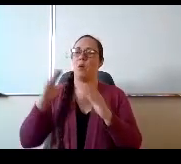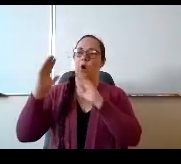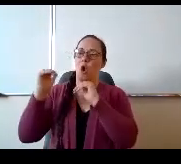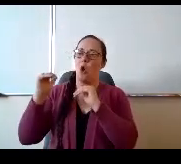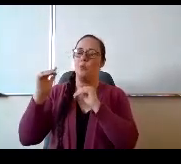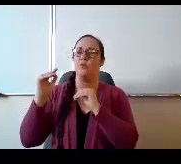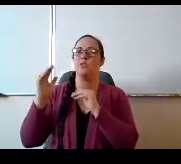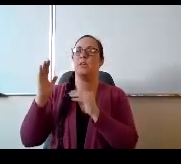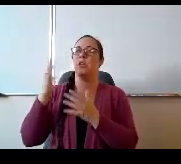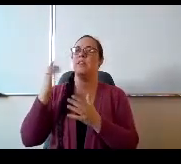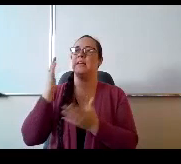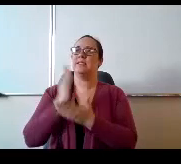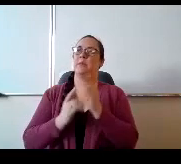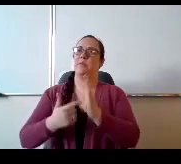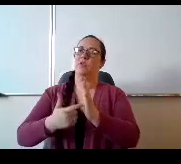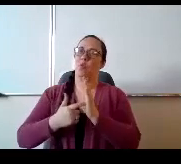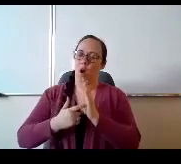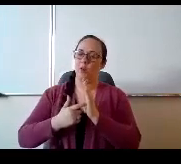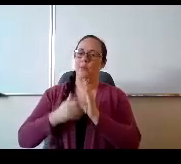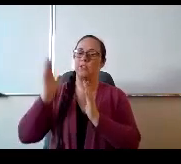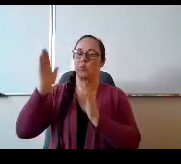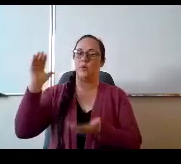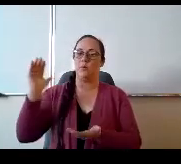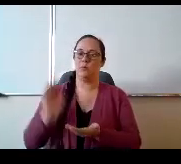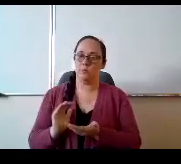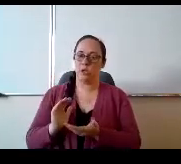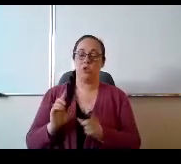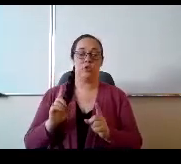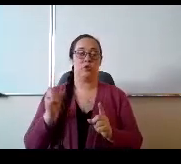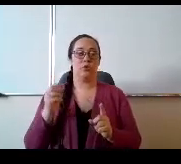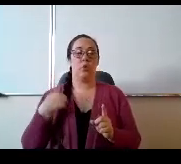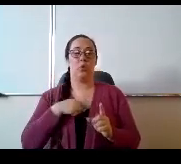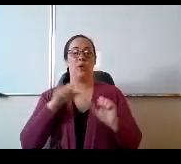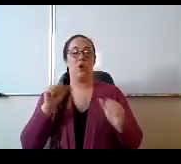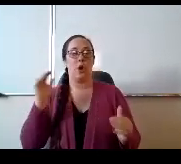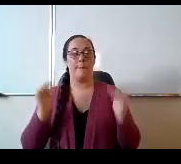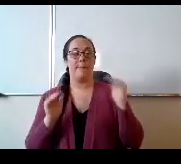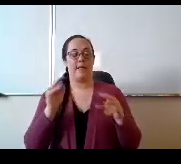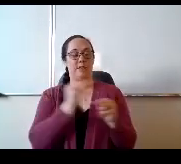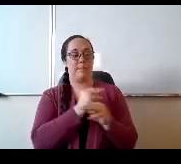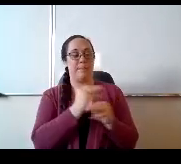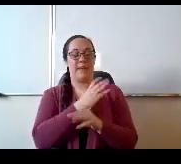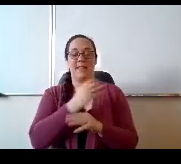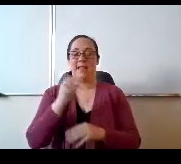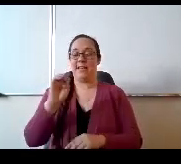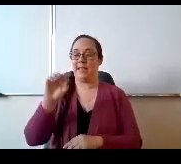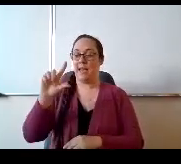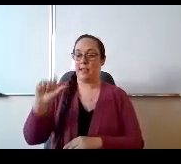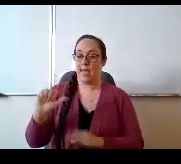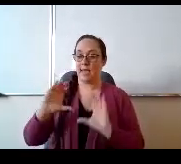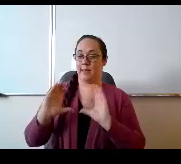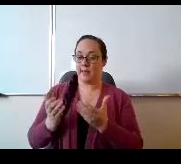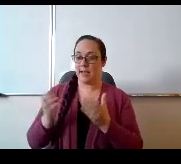and the restrictions, so we were going to balance math and eyalet classes with things like dare I say it,